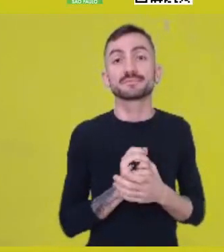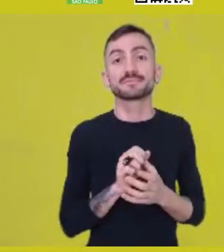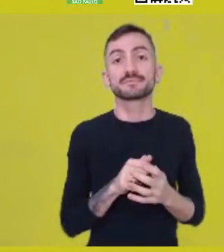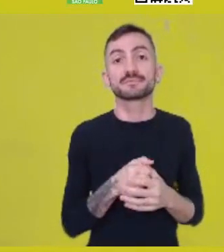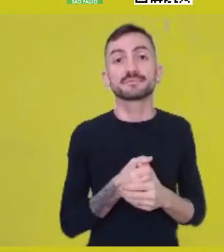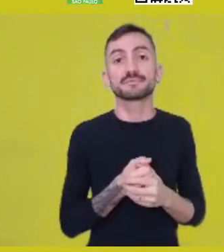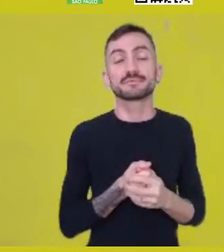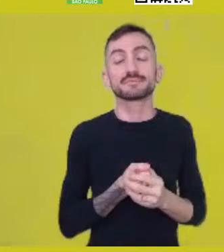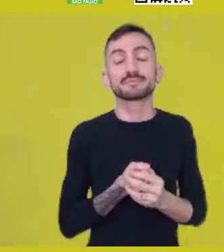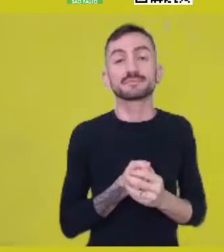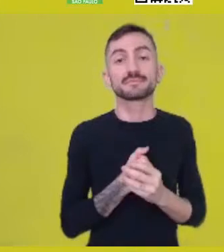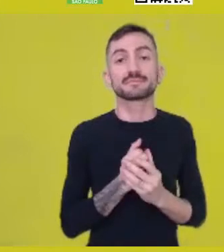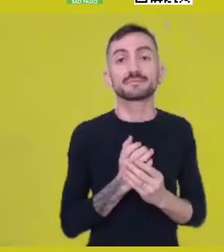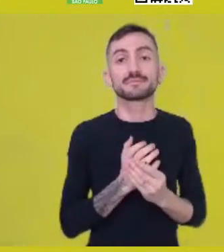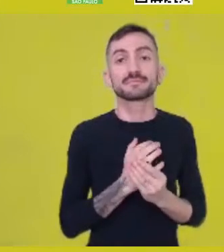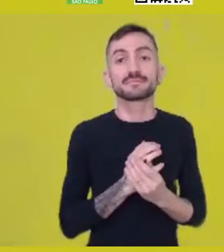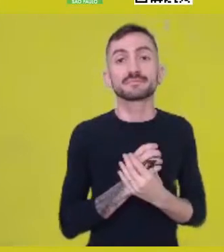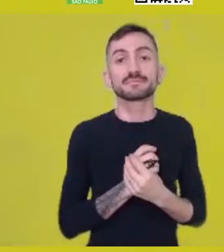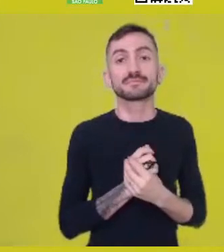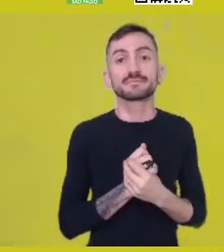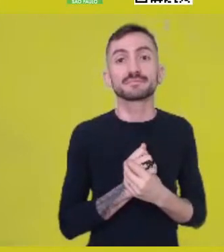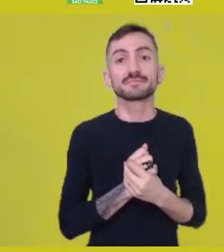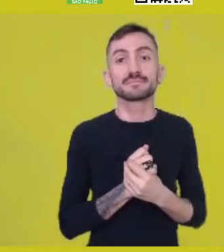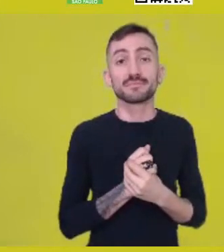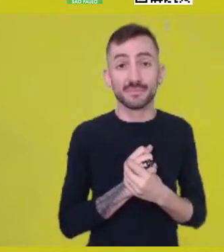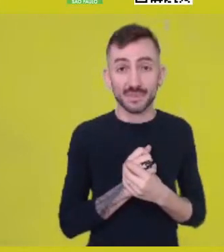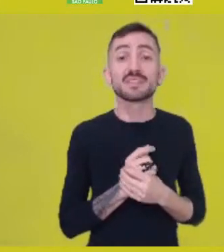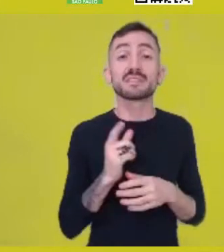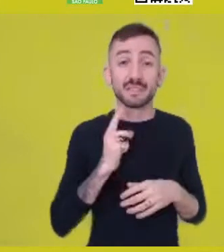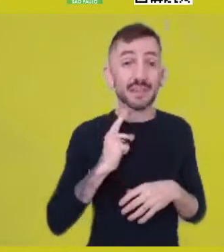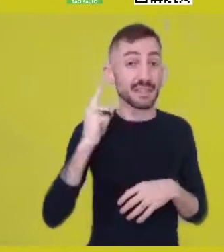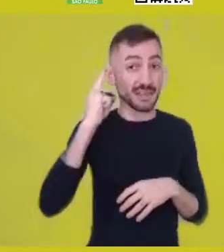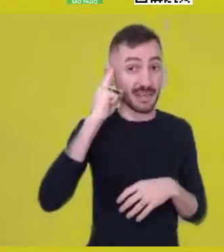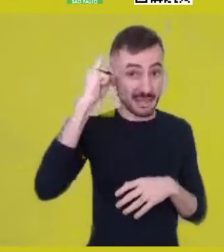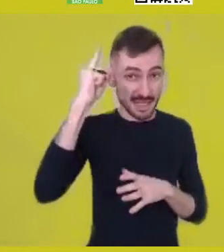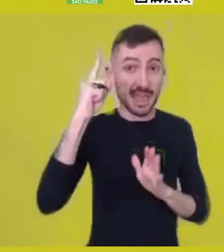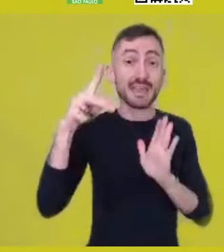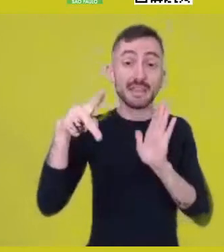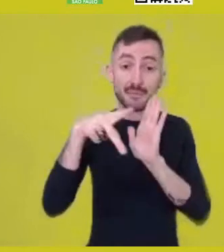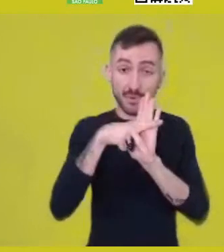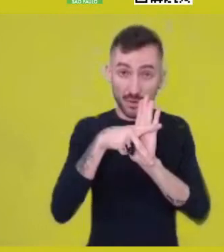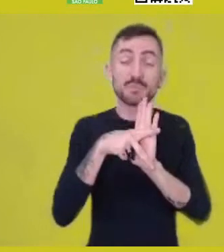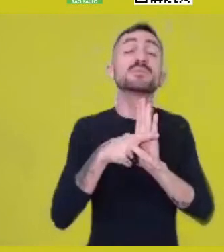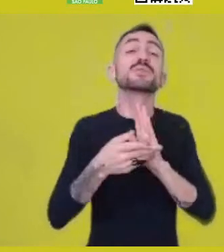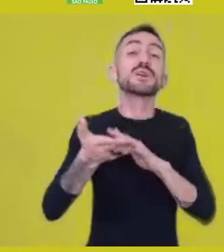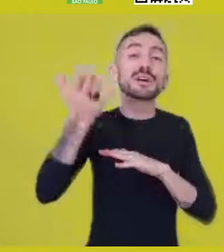the slavist idea, the slavist regime,